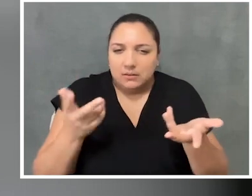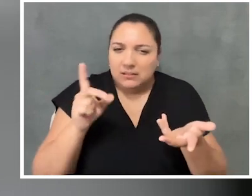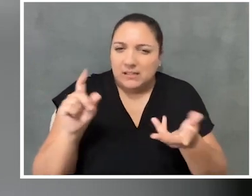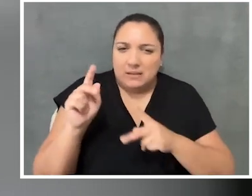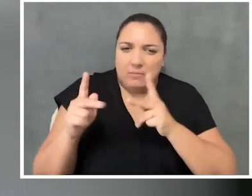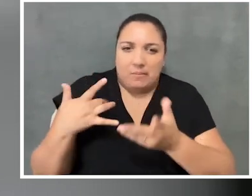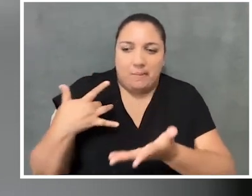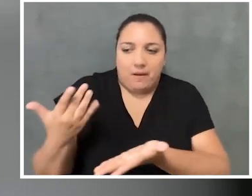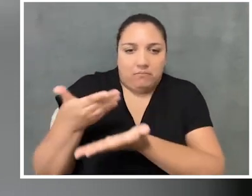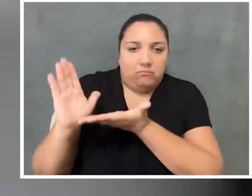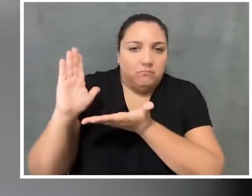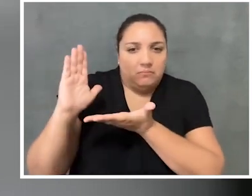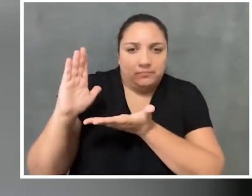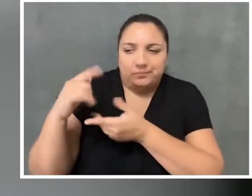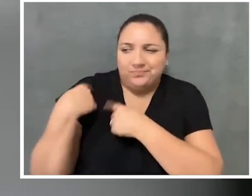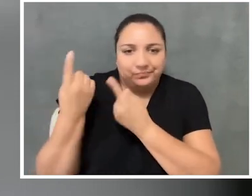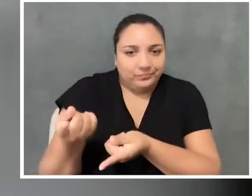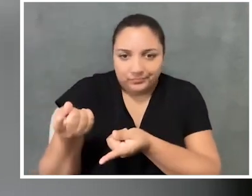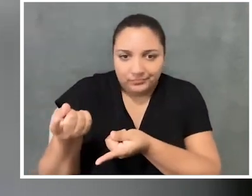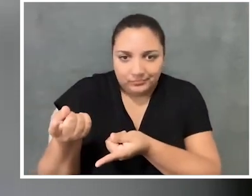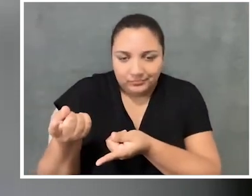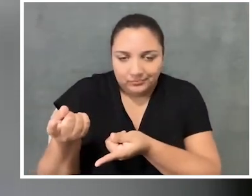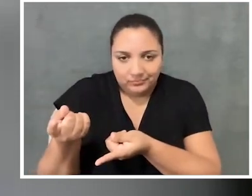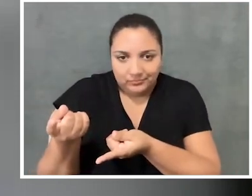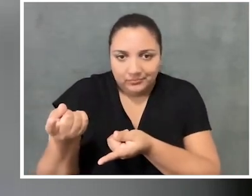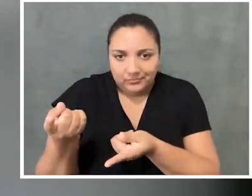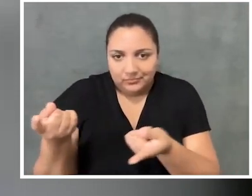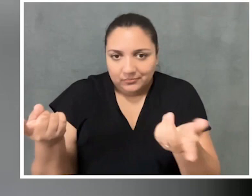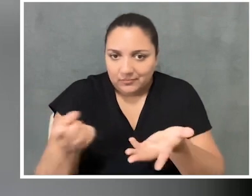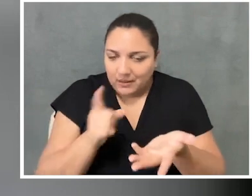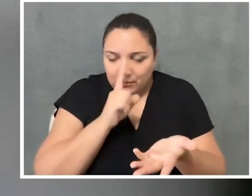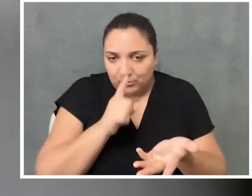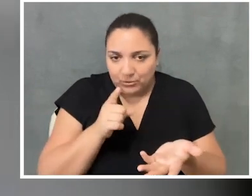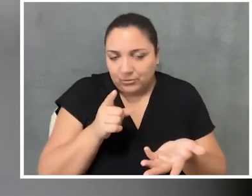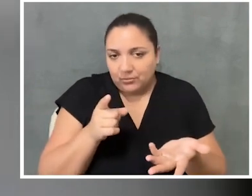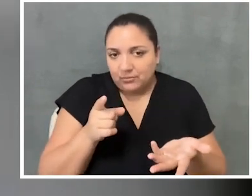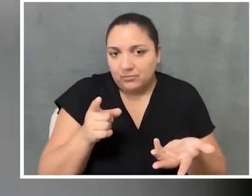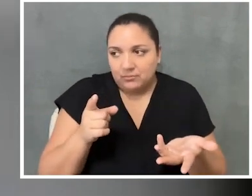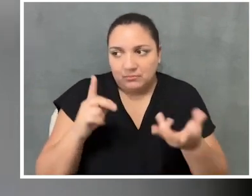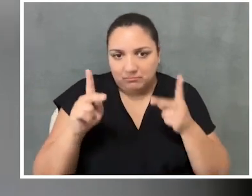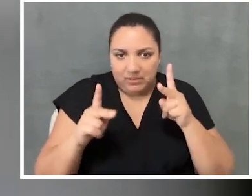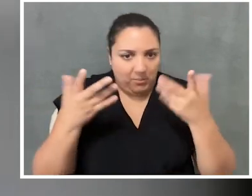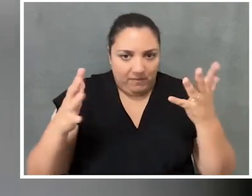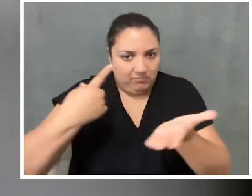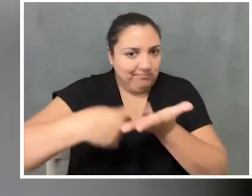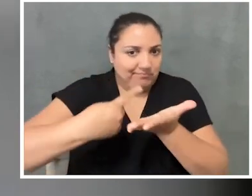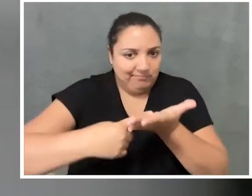very much excluded from society. And I'm sure that's things that other folks have talked about on your podcast as well.